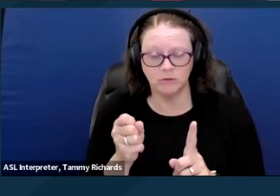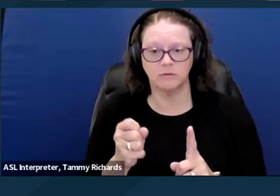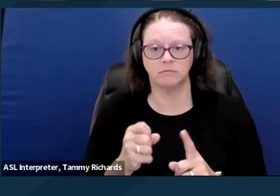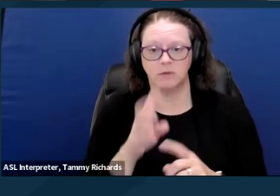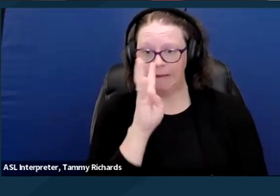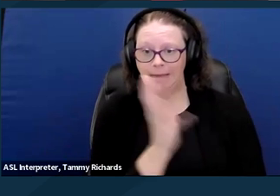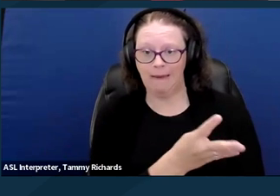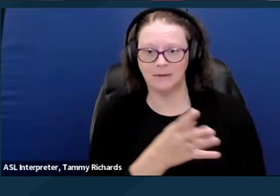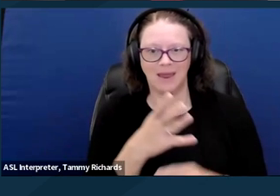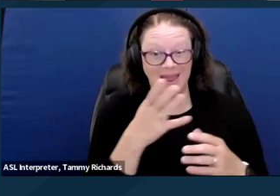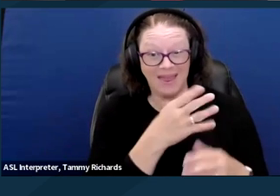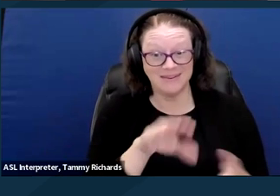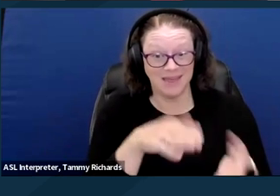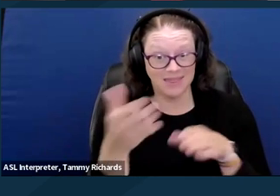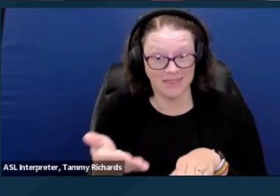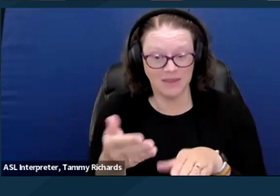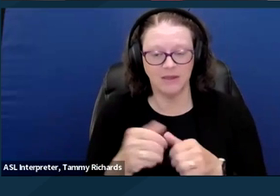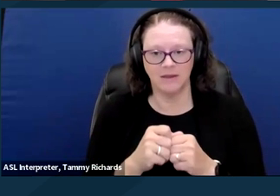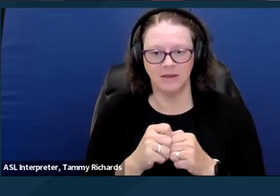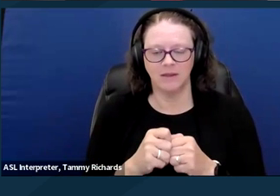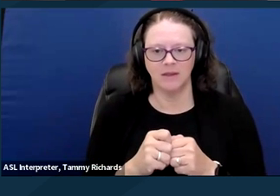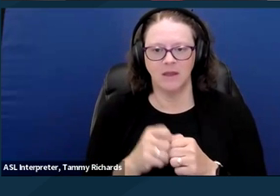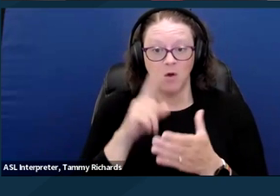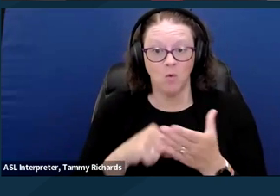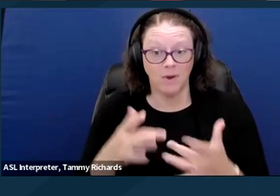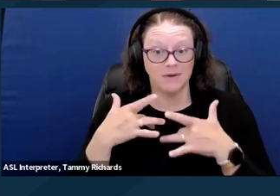These are the kinds of places where people go in and they do not come back out.